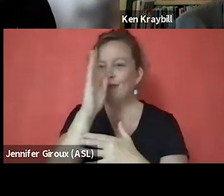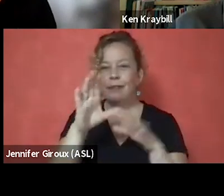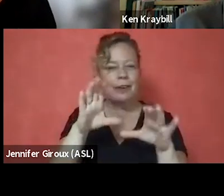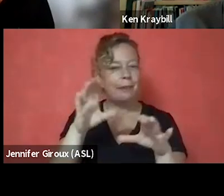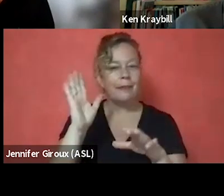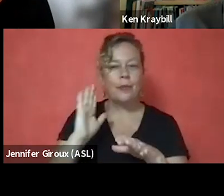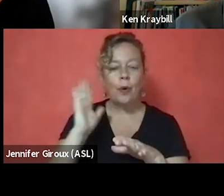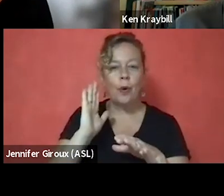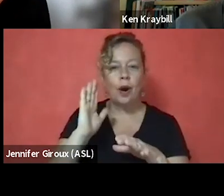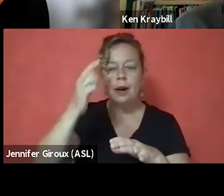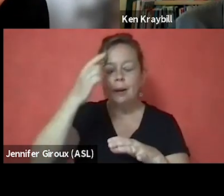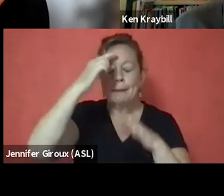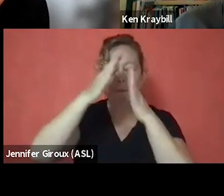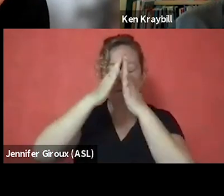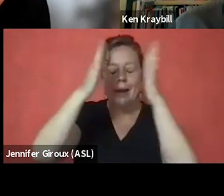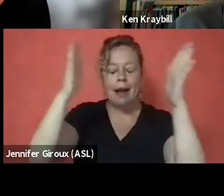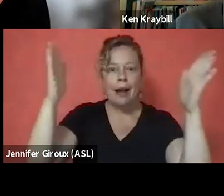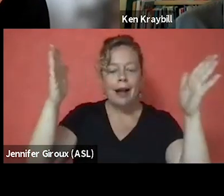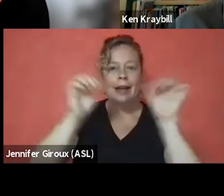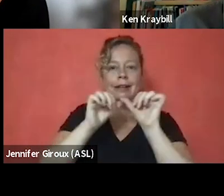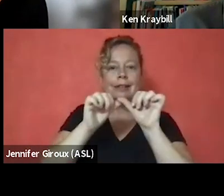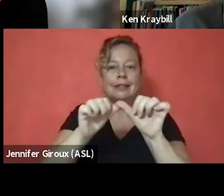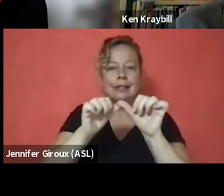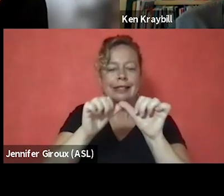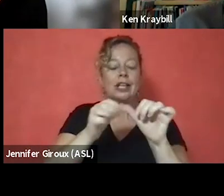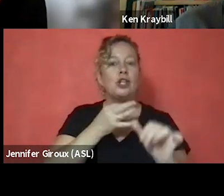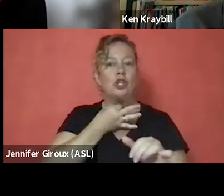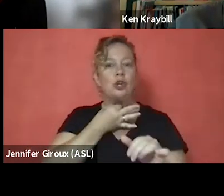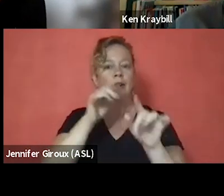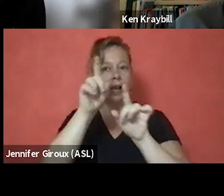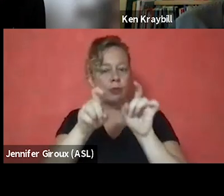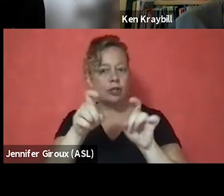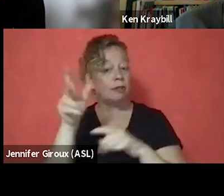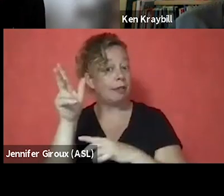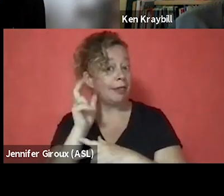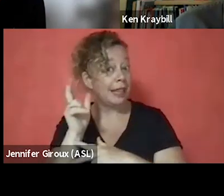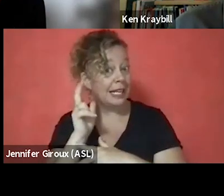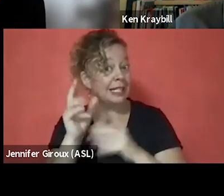open your mind and stay curious. Ask questions and listen. Listen more than you speak.